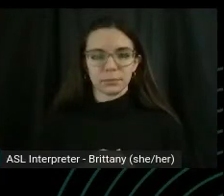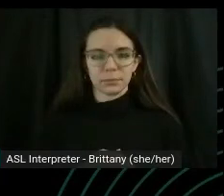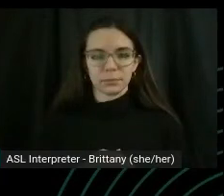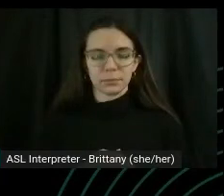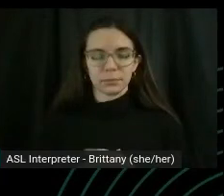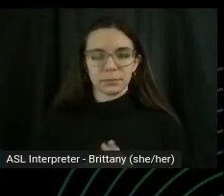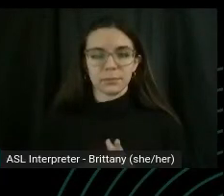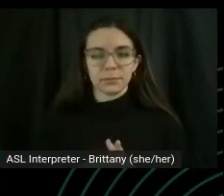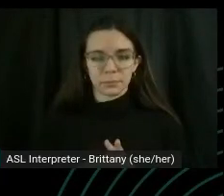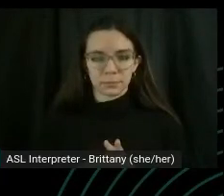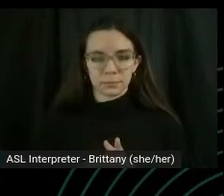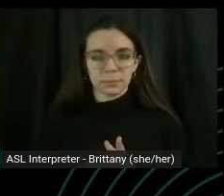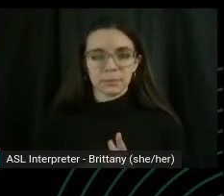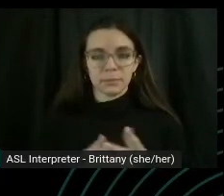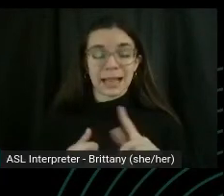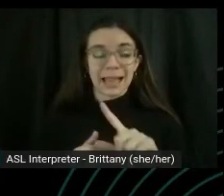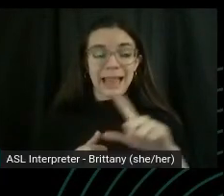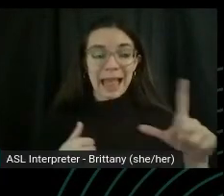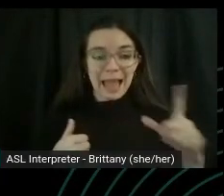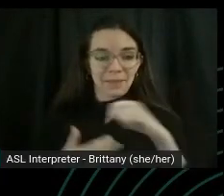Remember someone's pulling this hand.